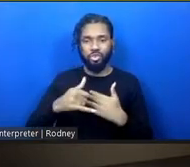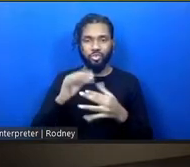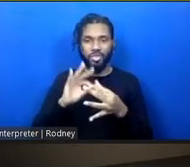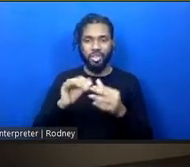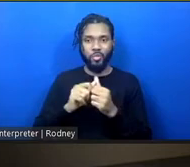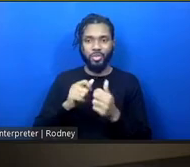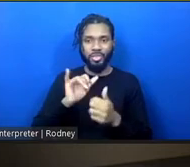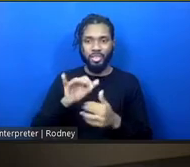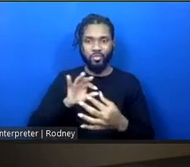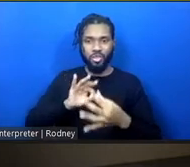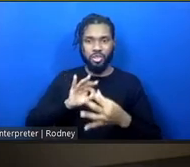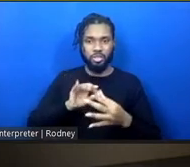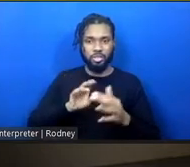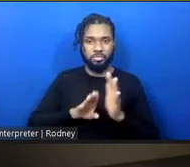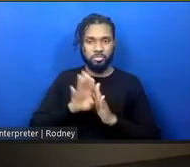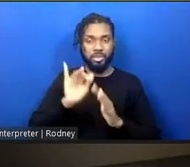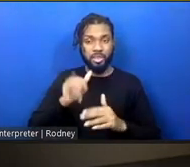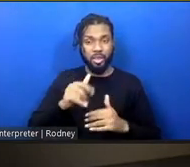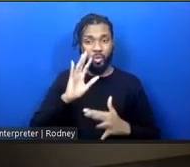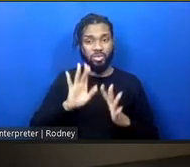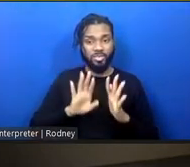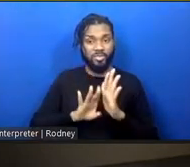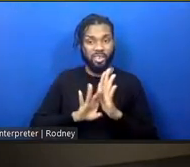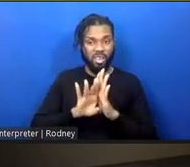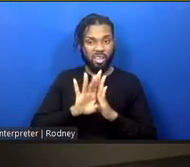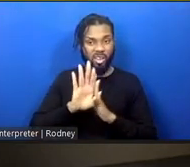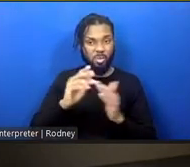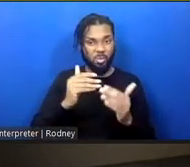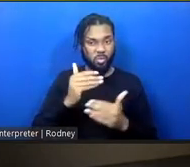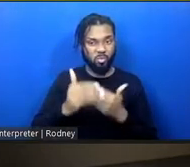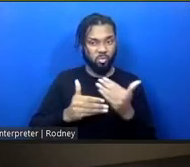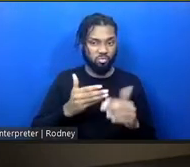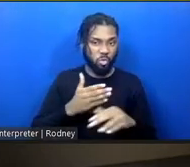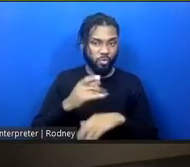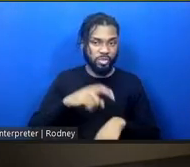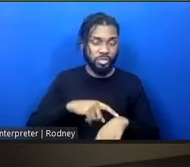over time, and maybe you have a story you can share quickly about kind of a